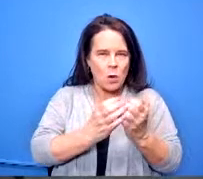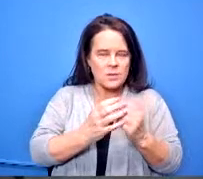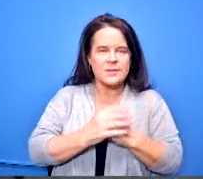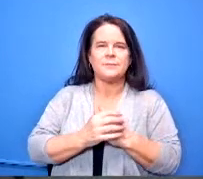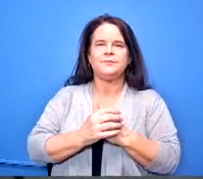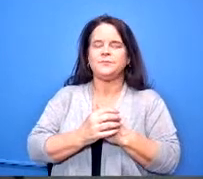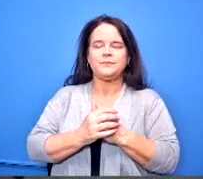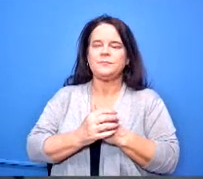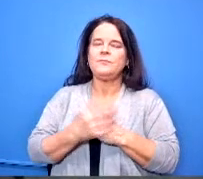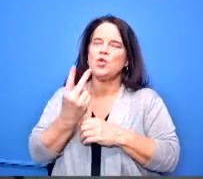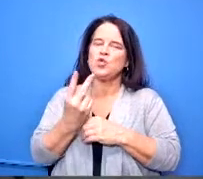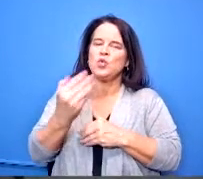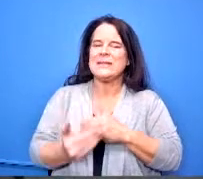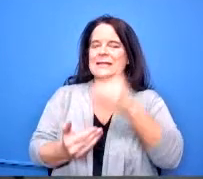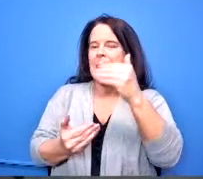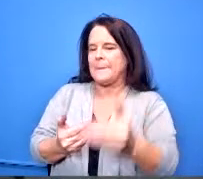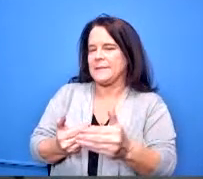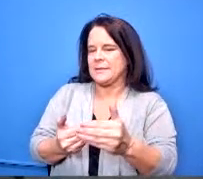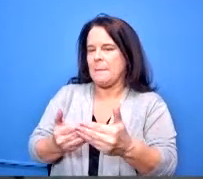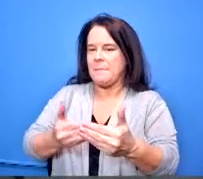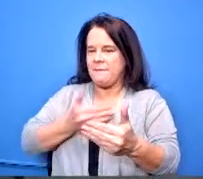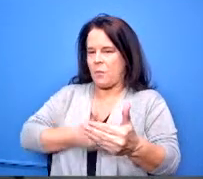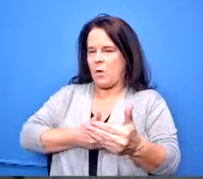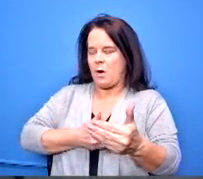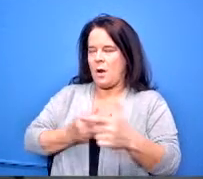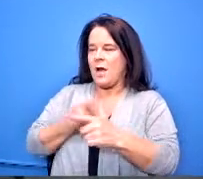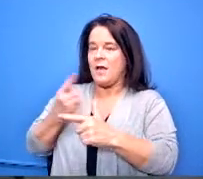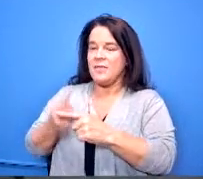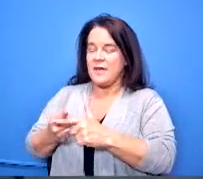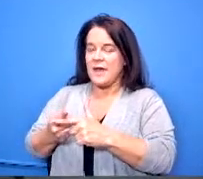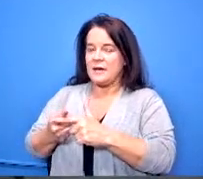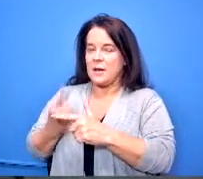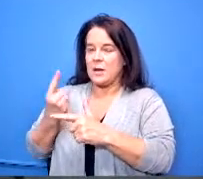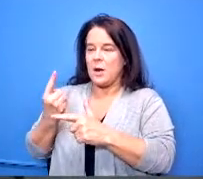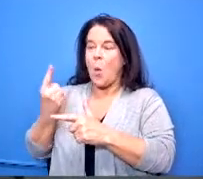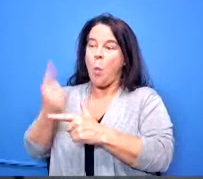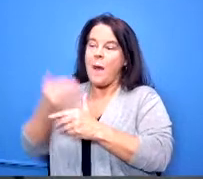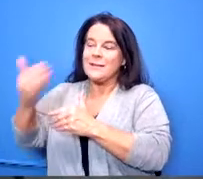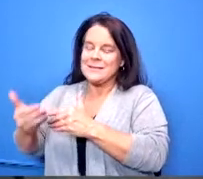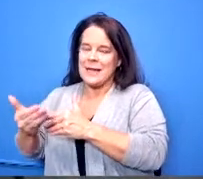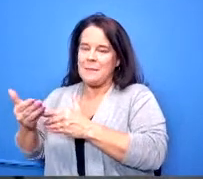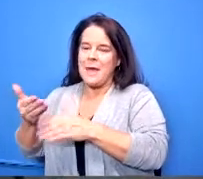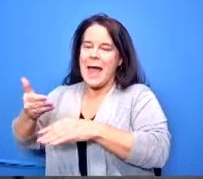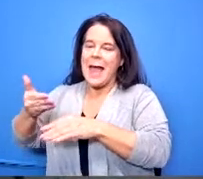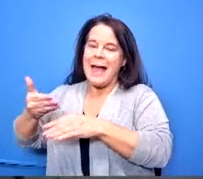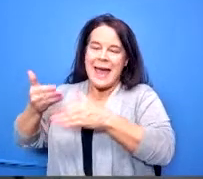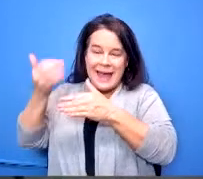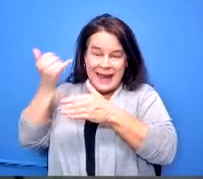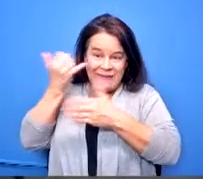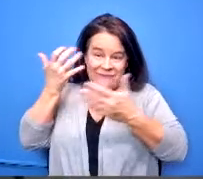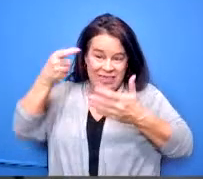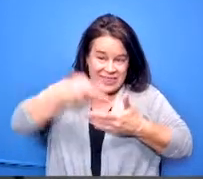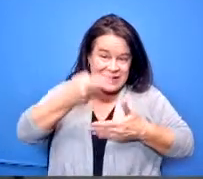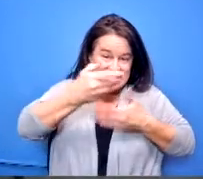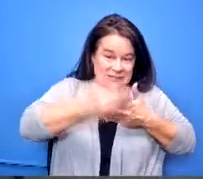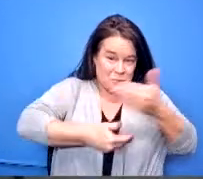two-step process beforehand one-step process once this has been approved so chief dooley thank you